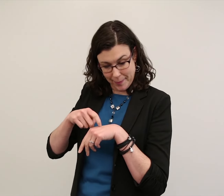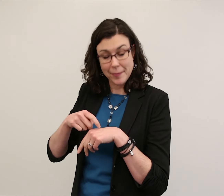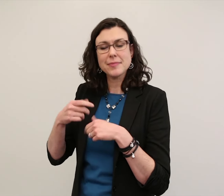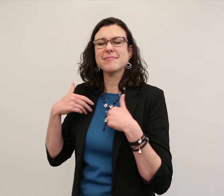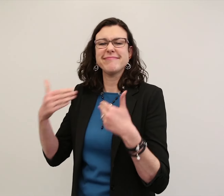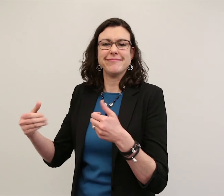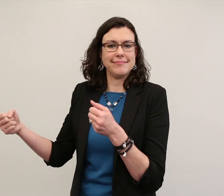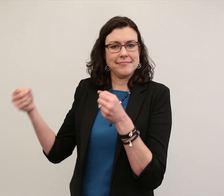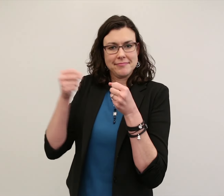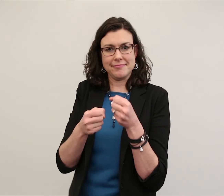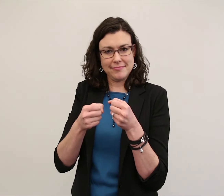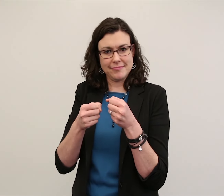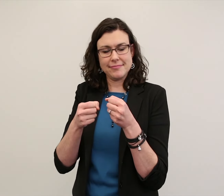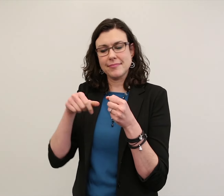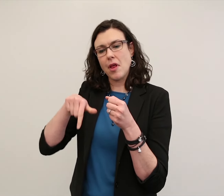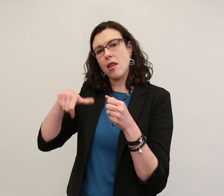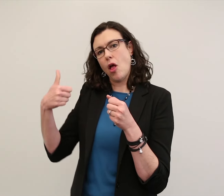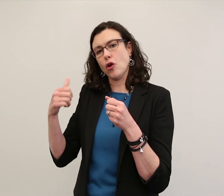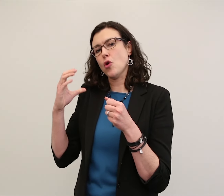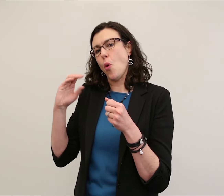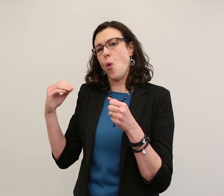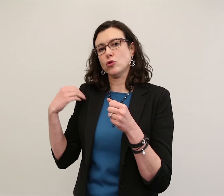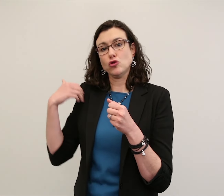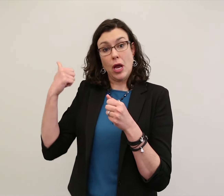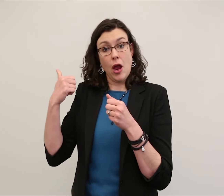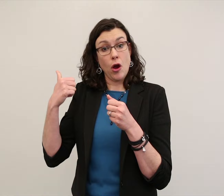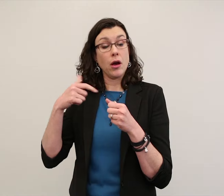we’ve appointed a new co-chair.